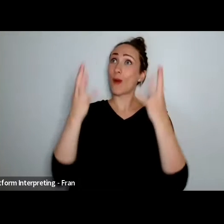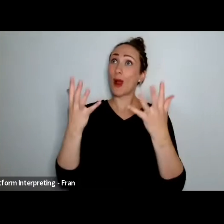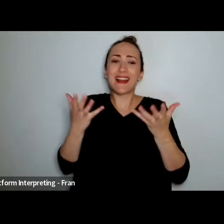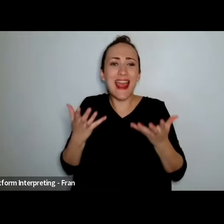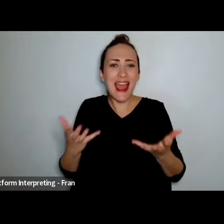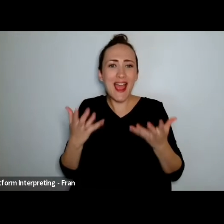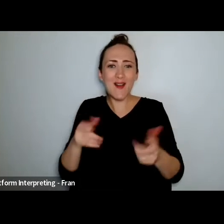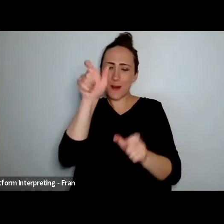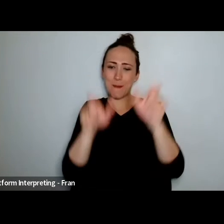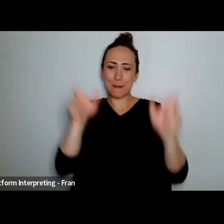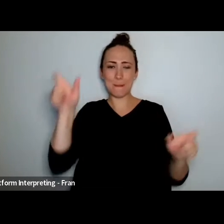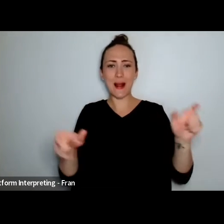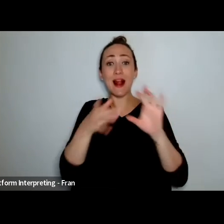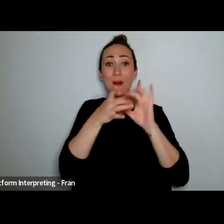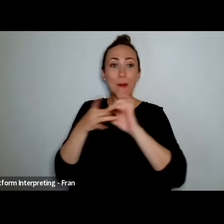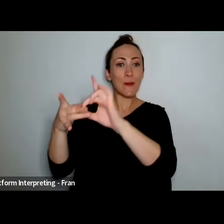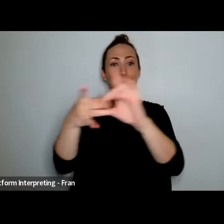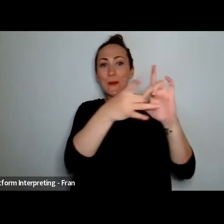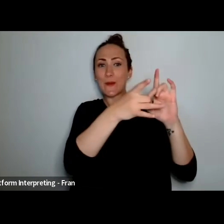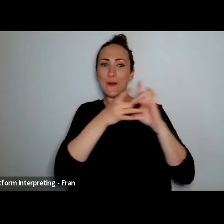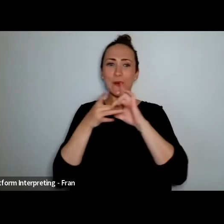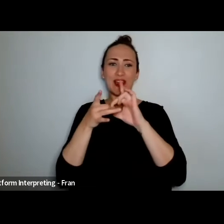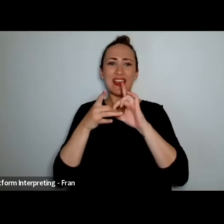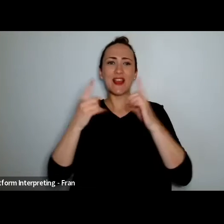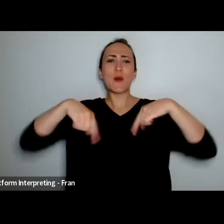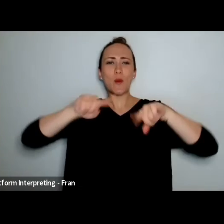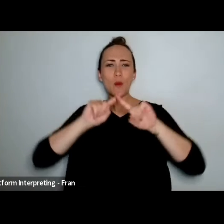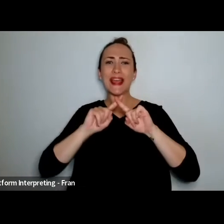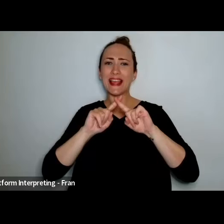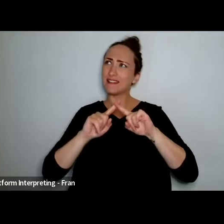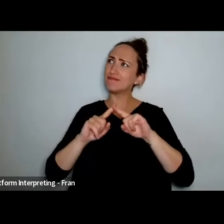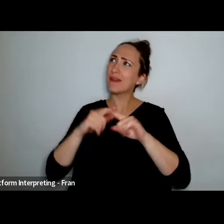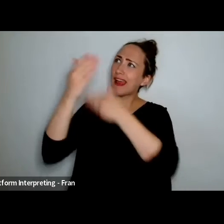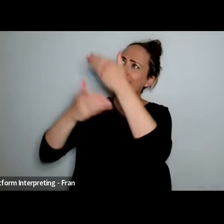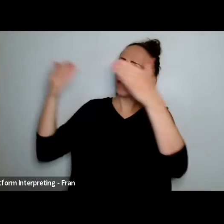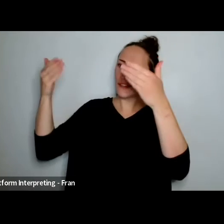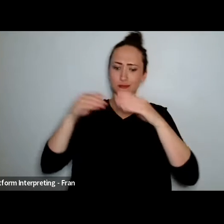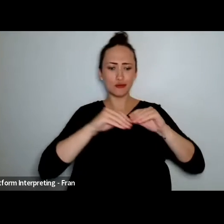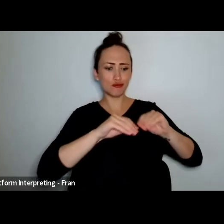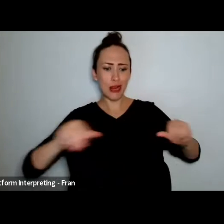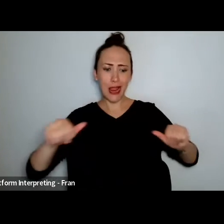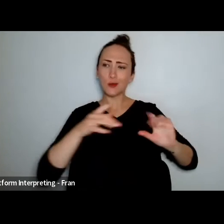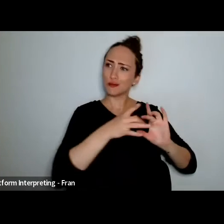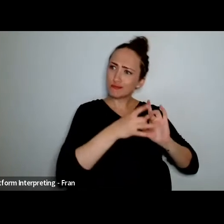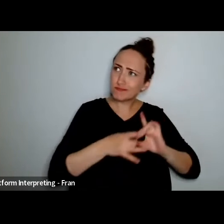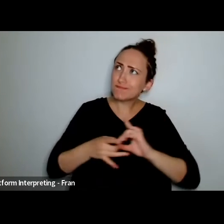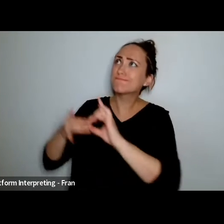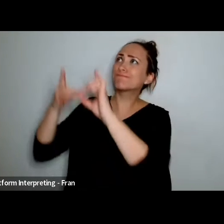We are interconnected, allied together as one. Kia ora tātou, enjoy this kōrero.